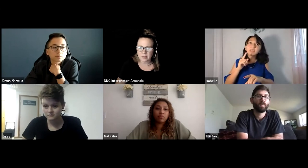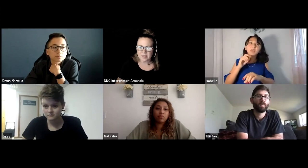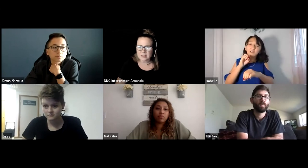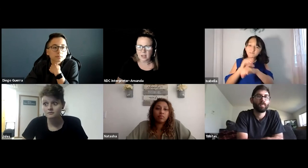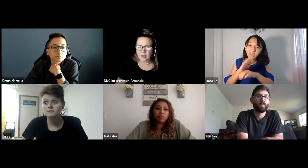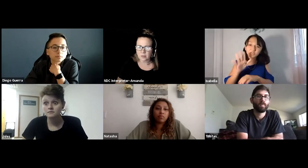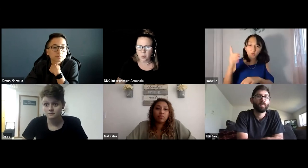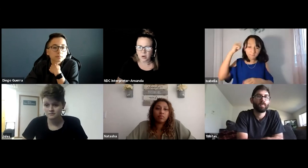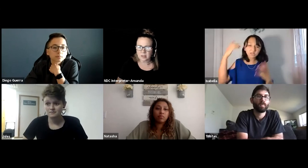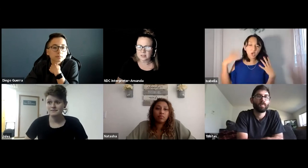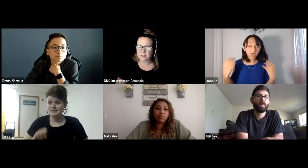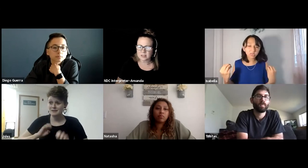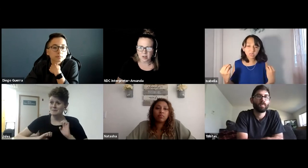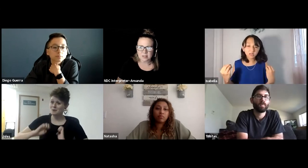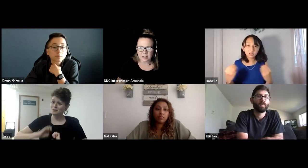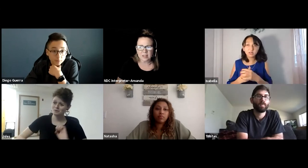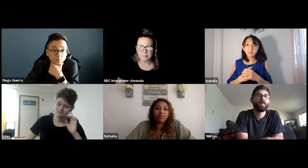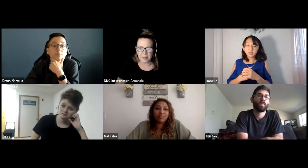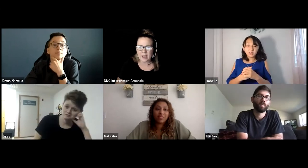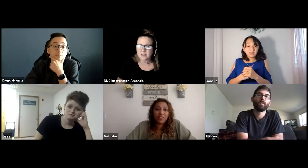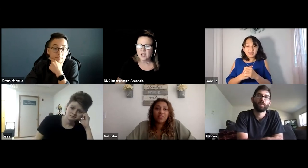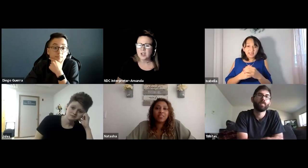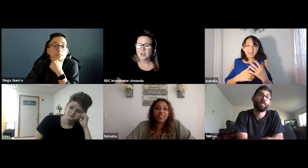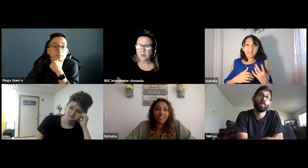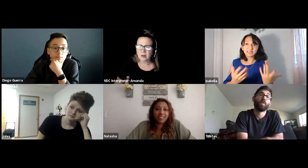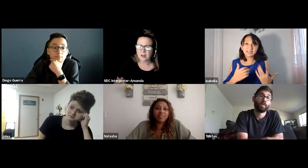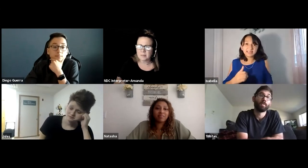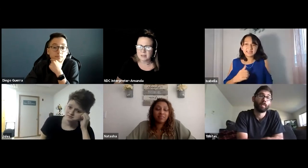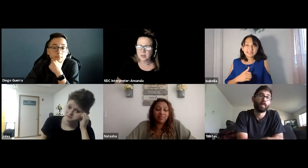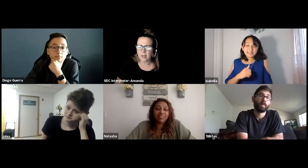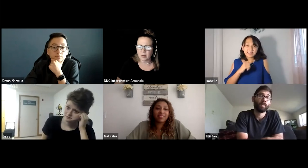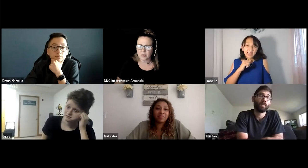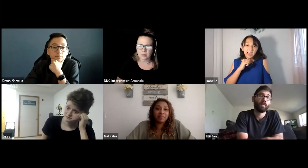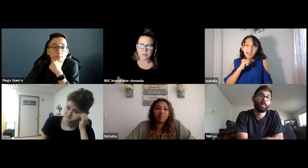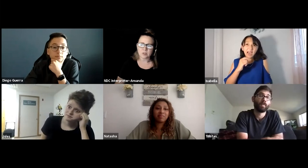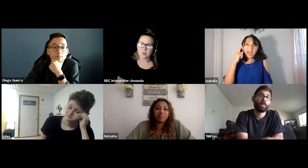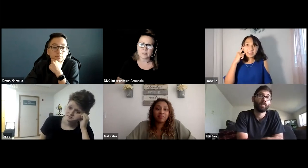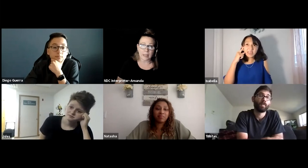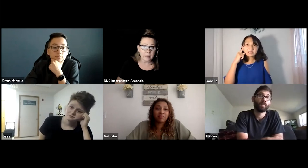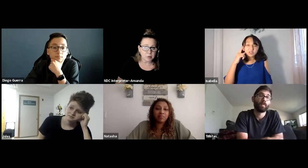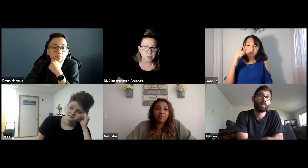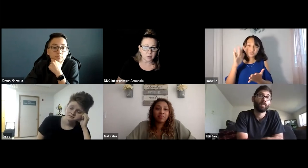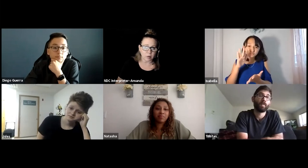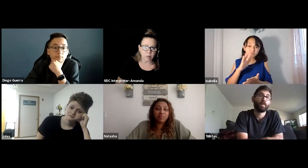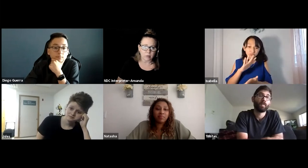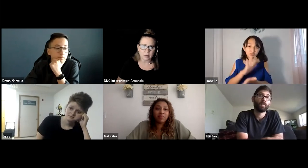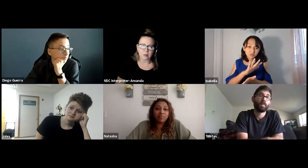This kind of work is exhausting and can impact your mental health. This is Jules. And emotional health.